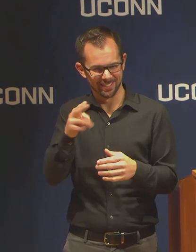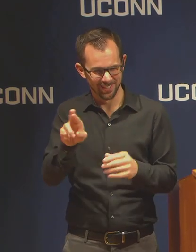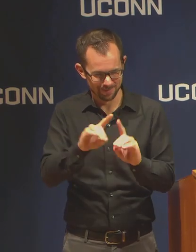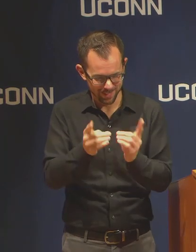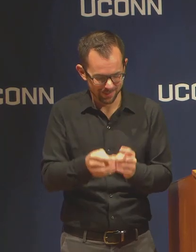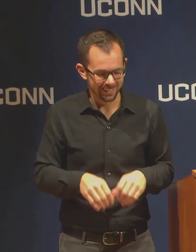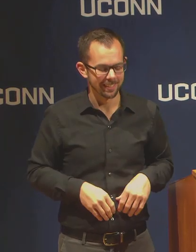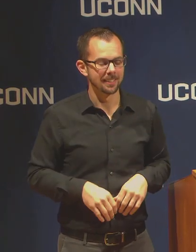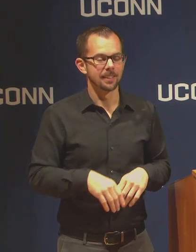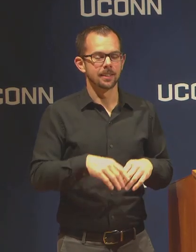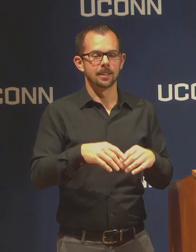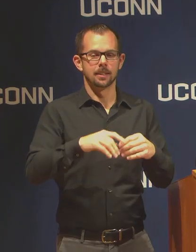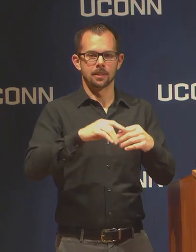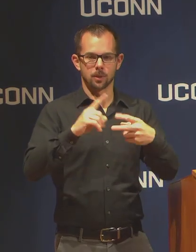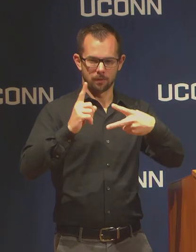of the first question,